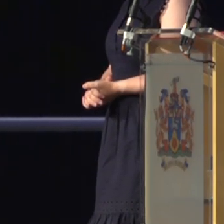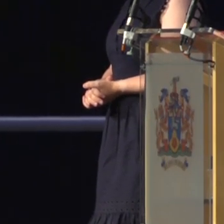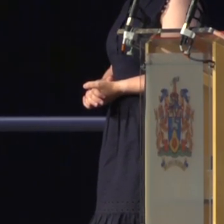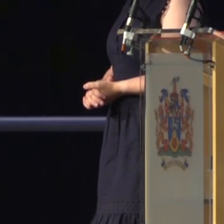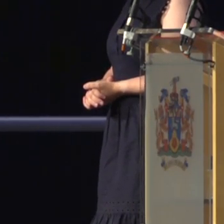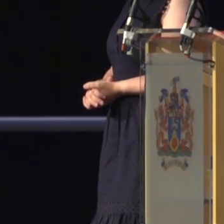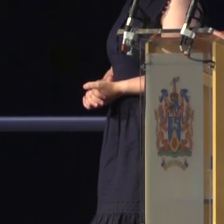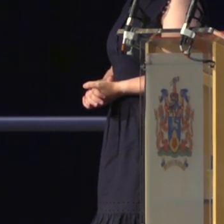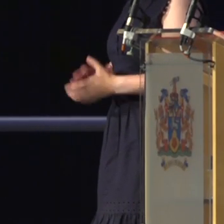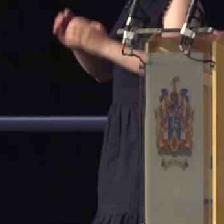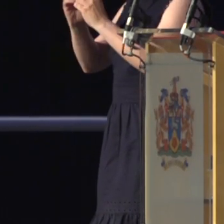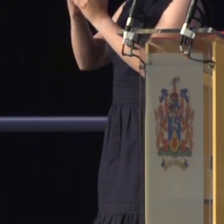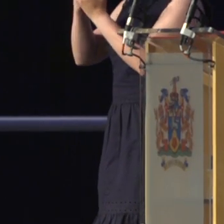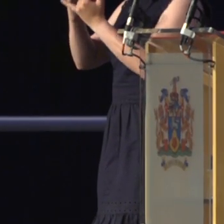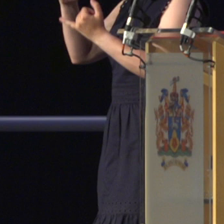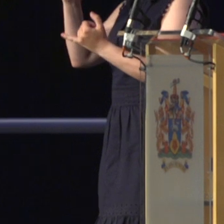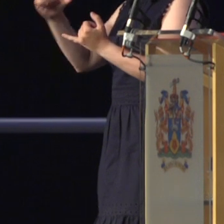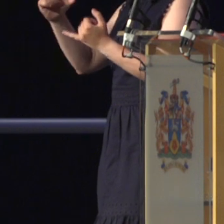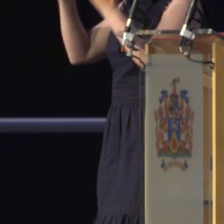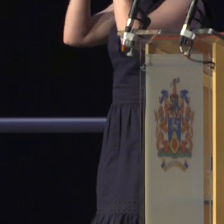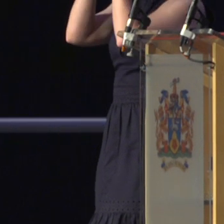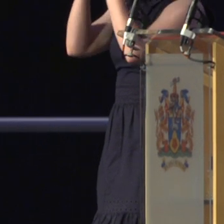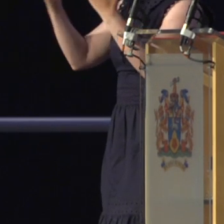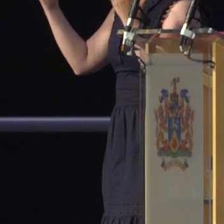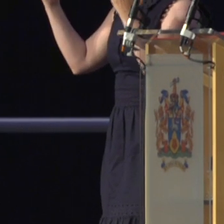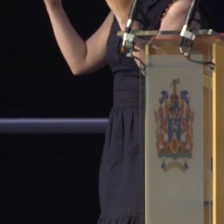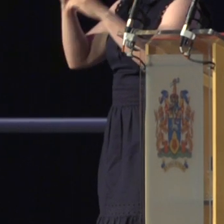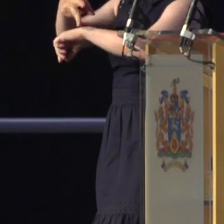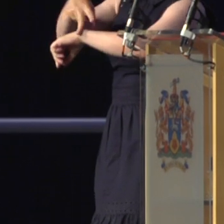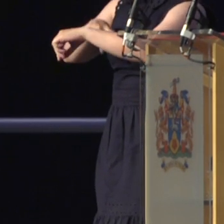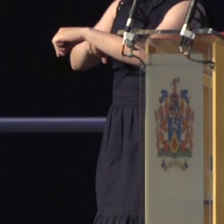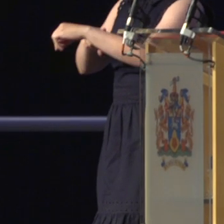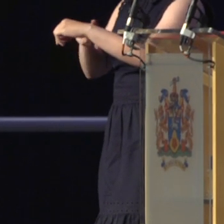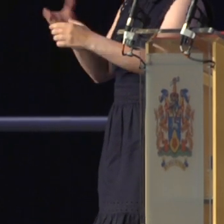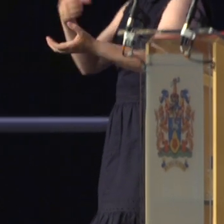Bachelor of Science with Honours in Forensic Science